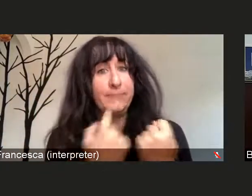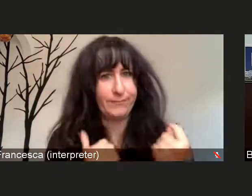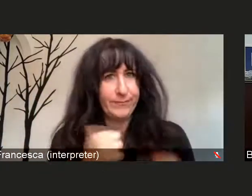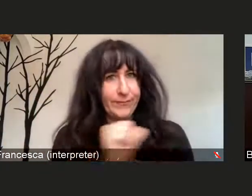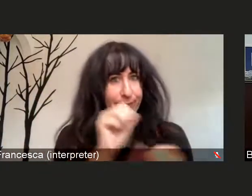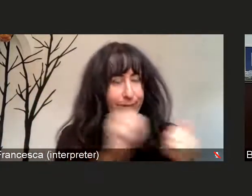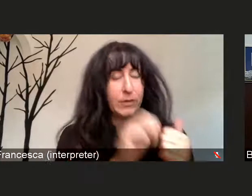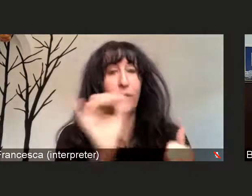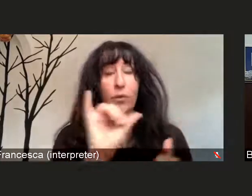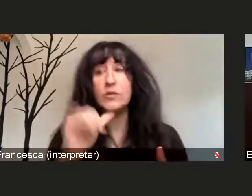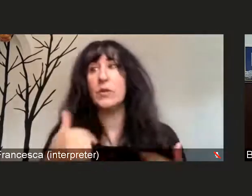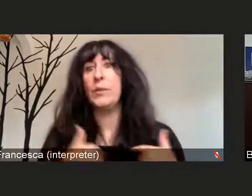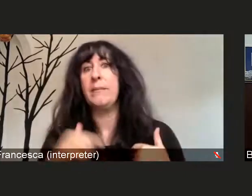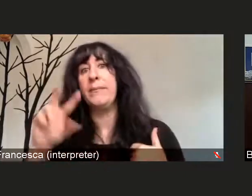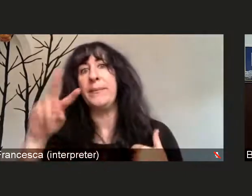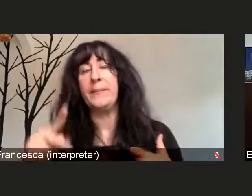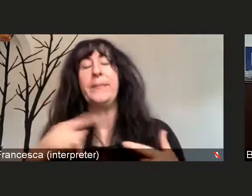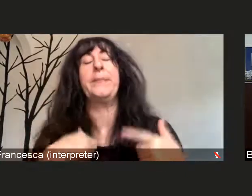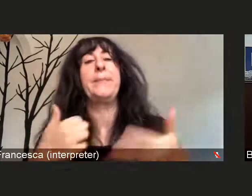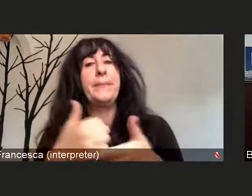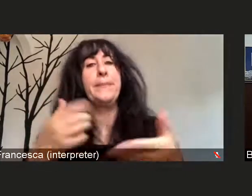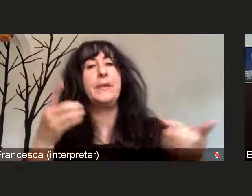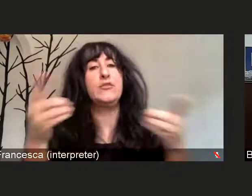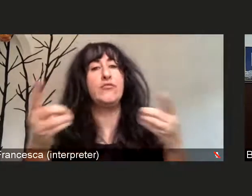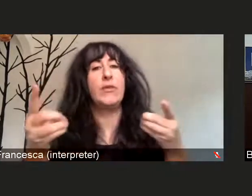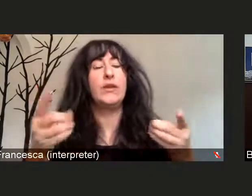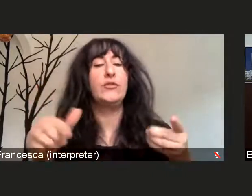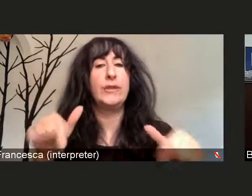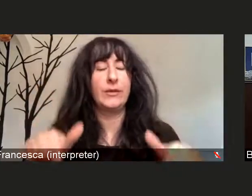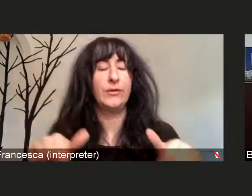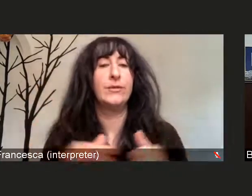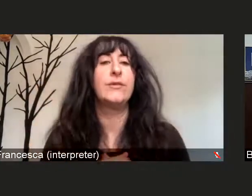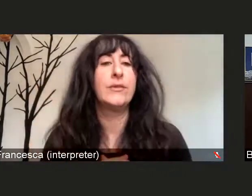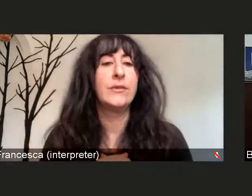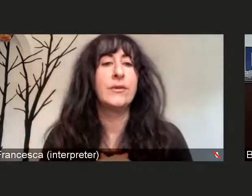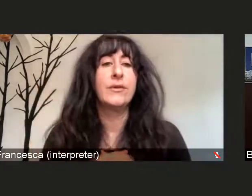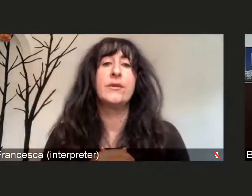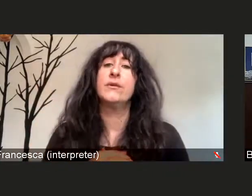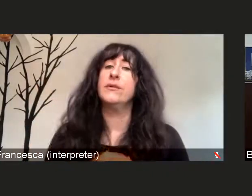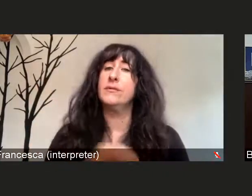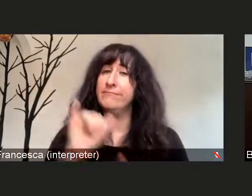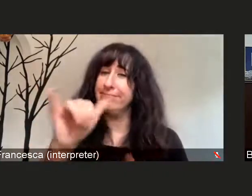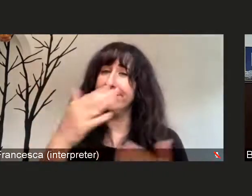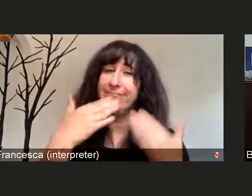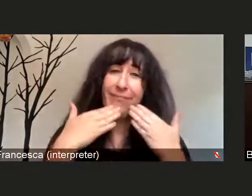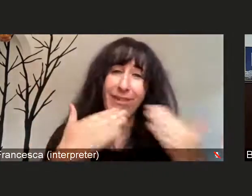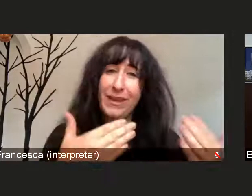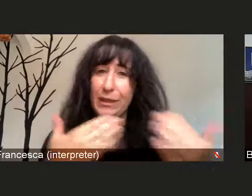here since March of last year. I wanna thank you all for your time this afternoon